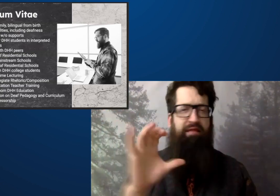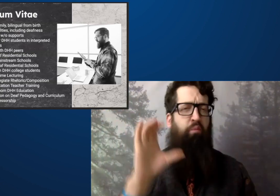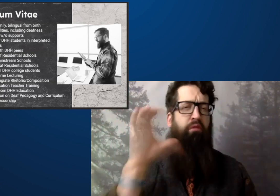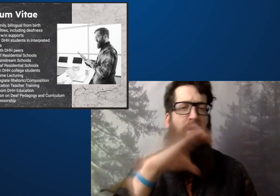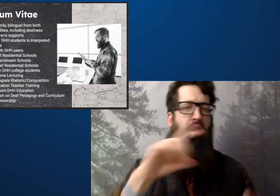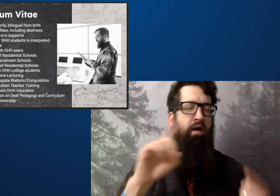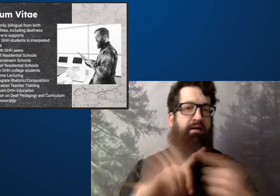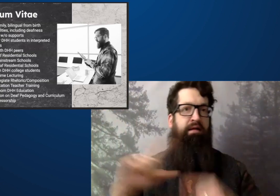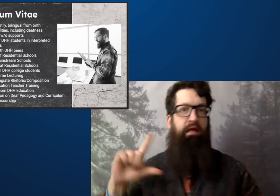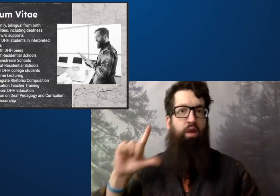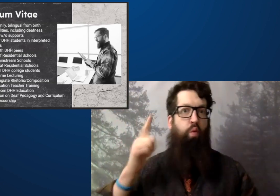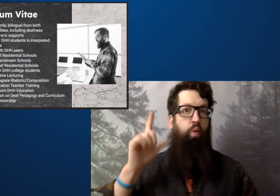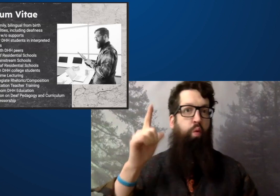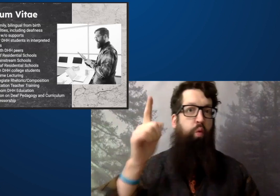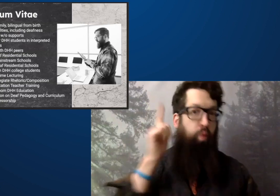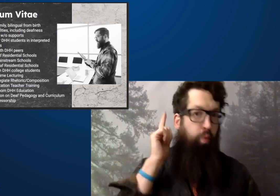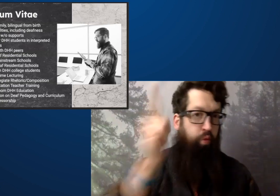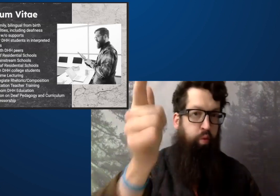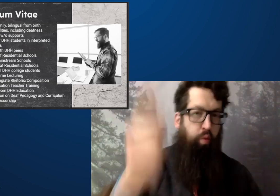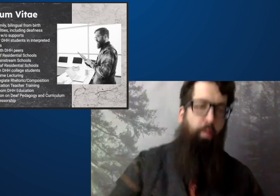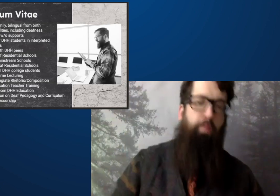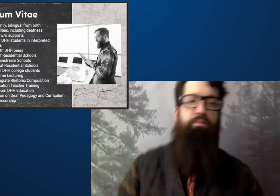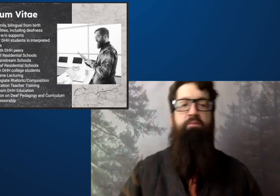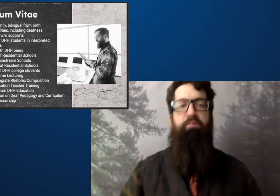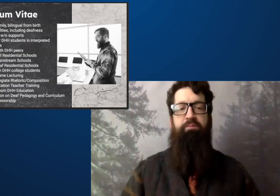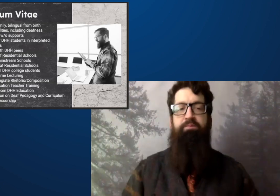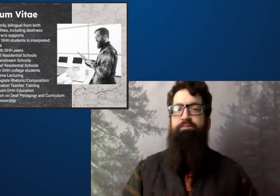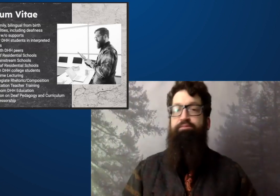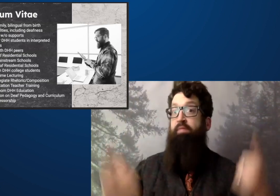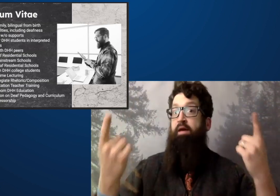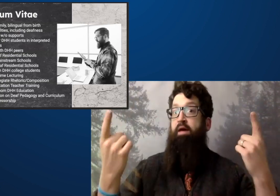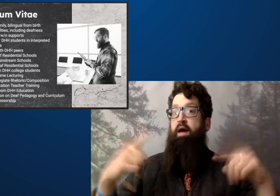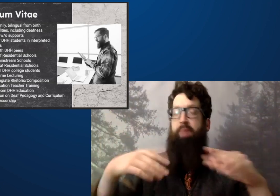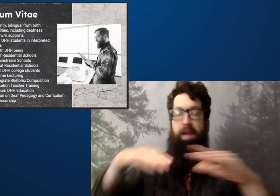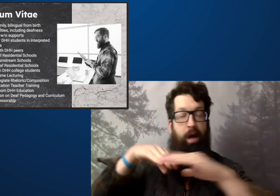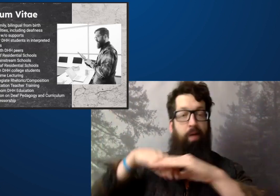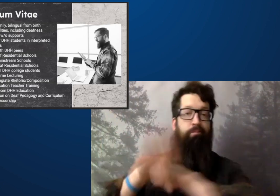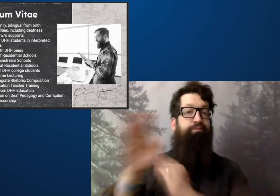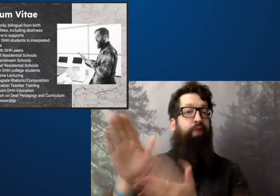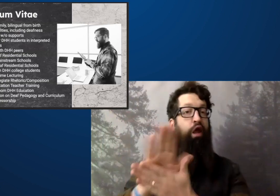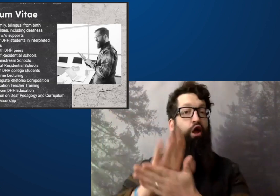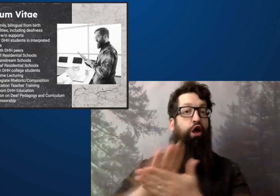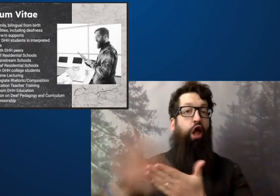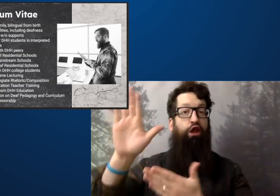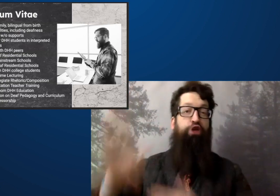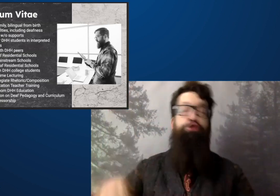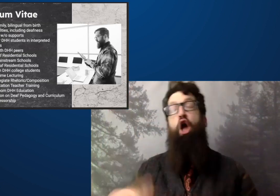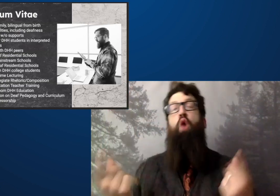I didn't realize how strange that was at the time until later on in life.